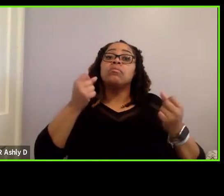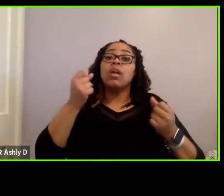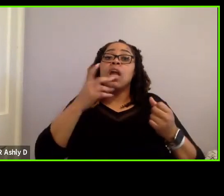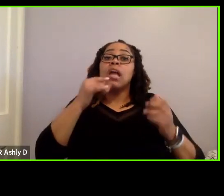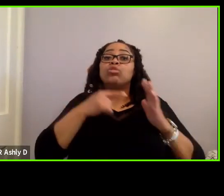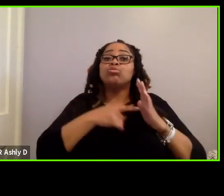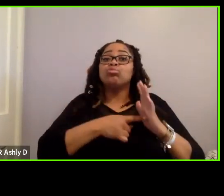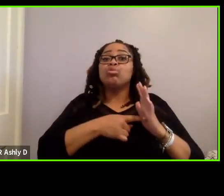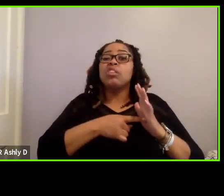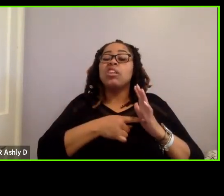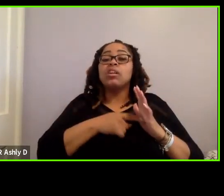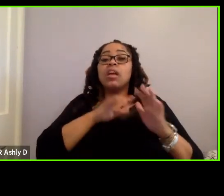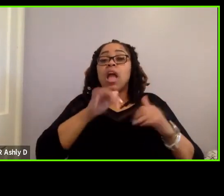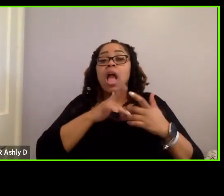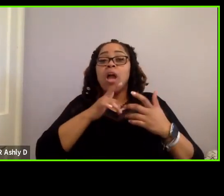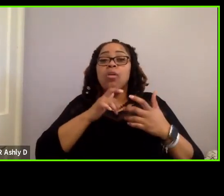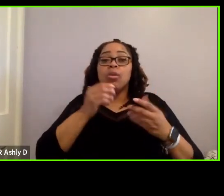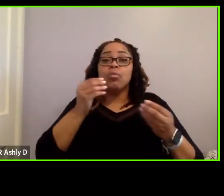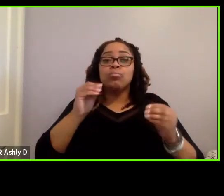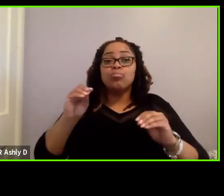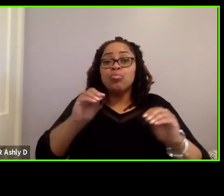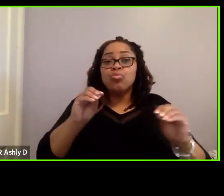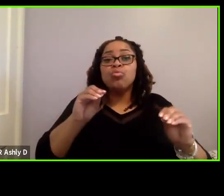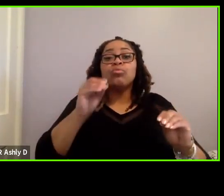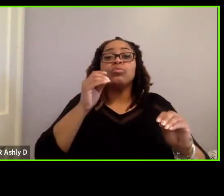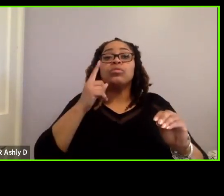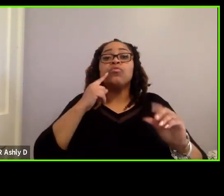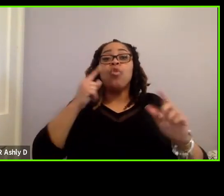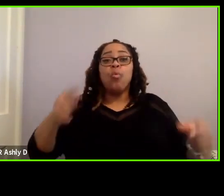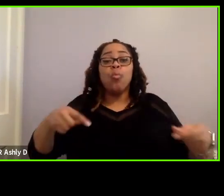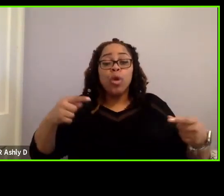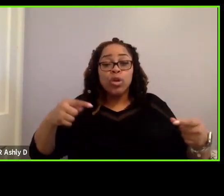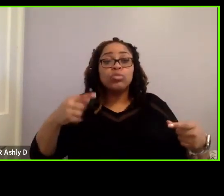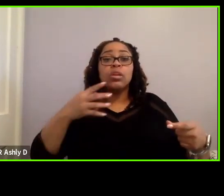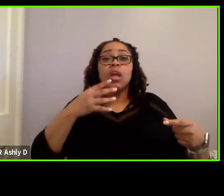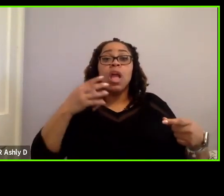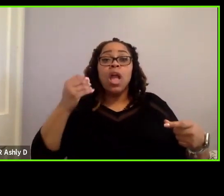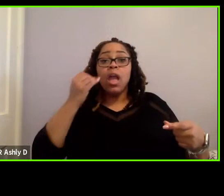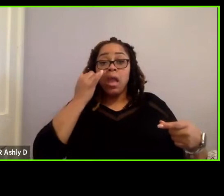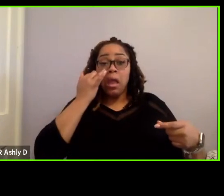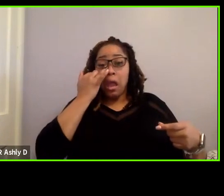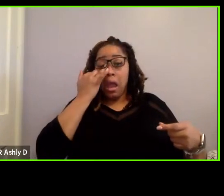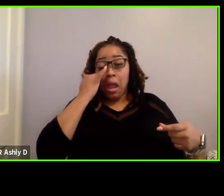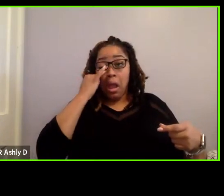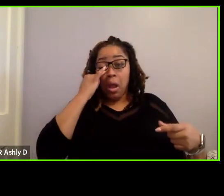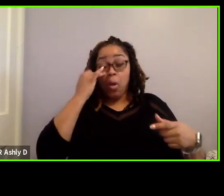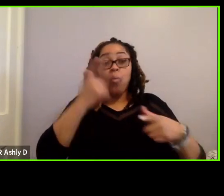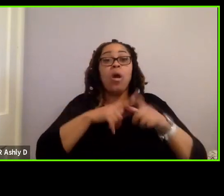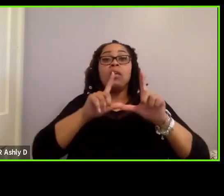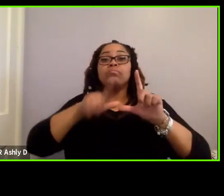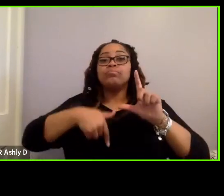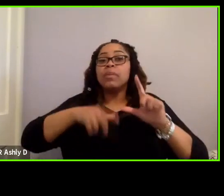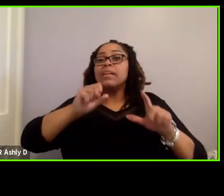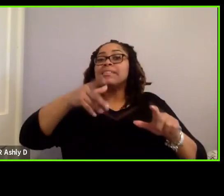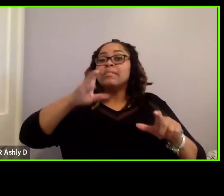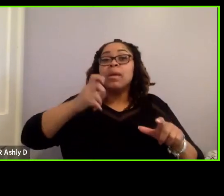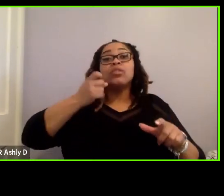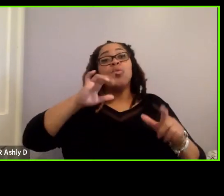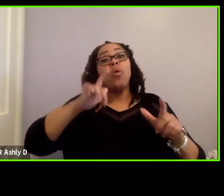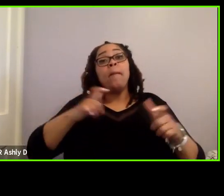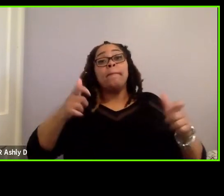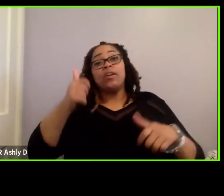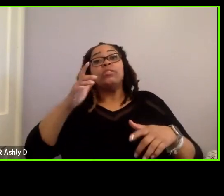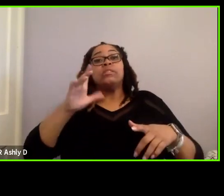the maneuverability -- for wheelchair and lack of space or grade of space there is in